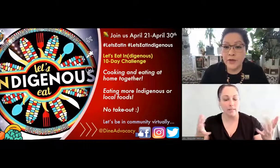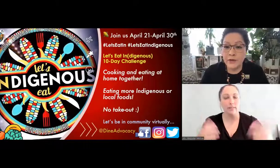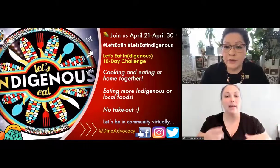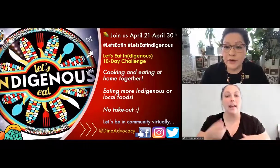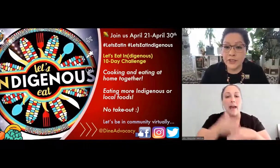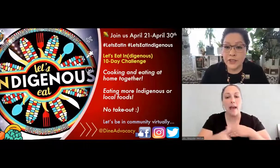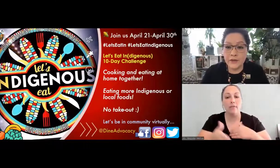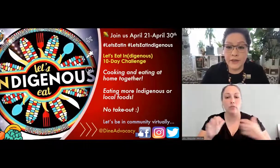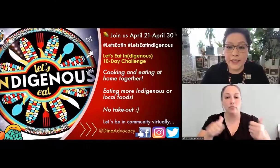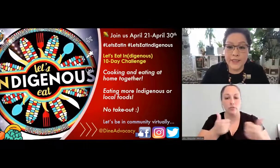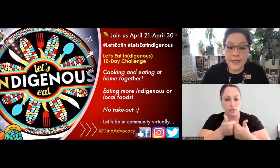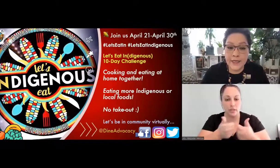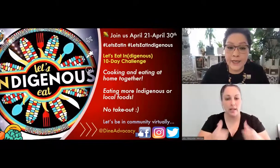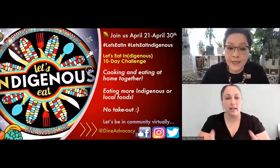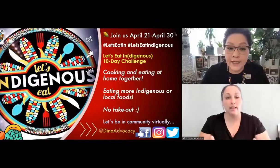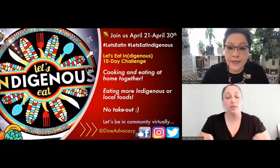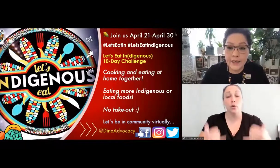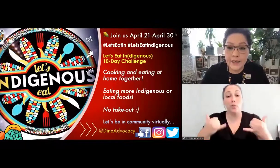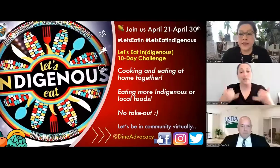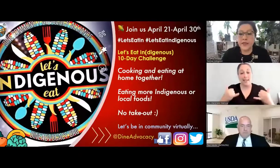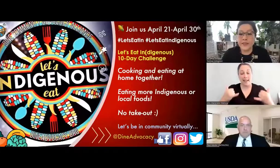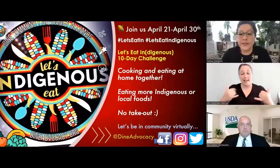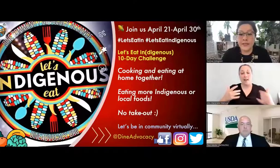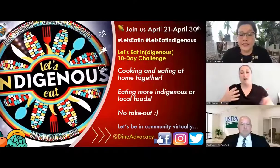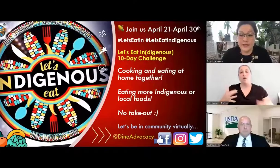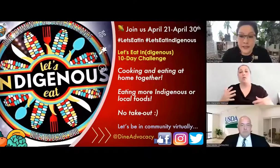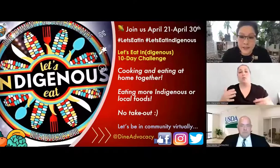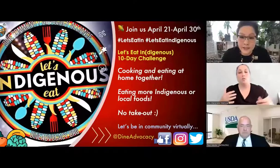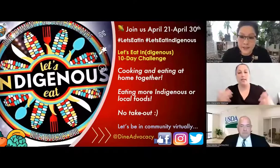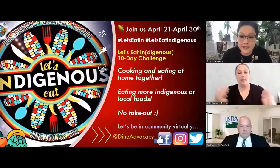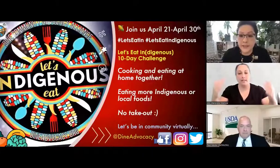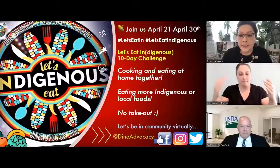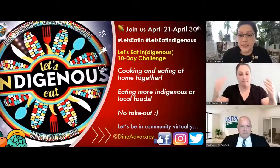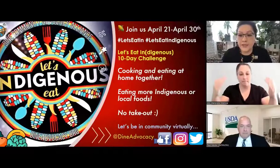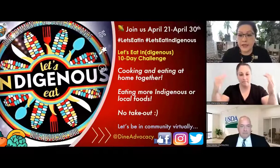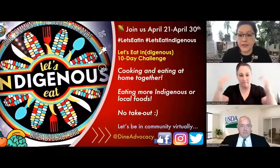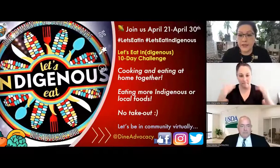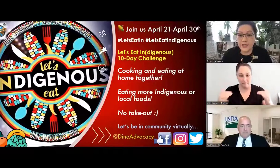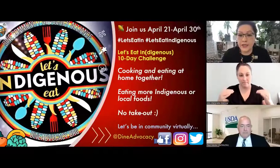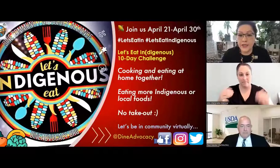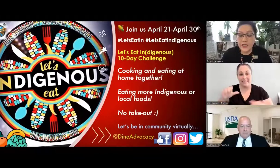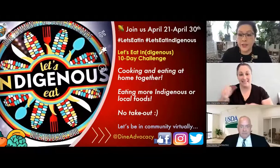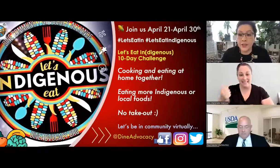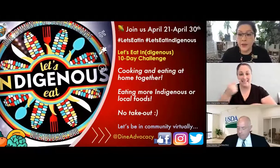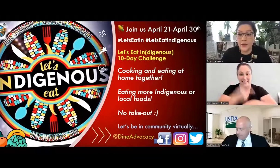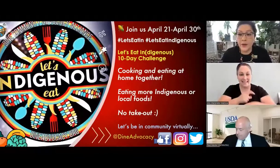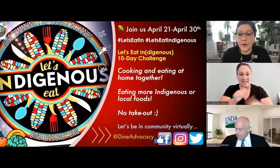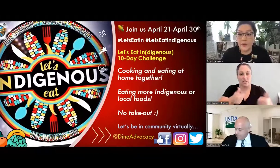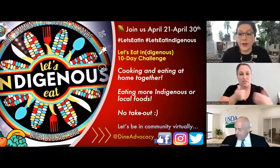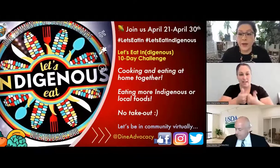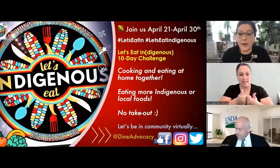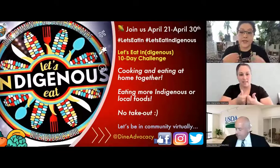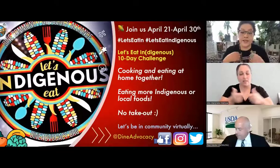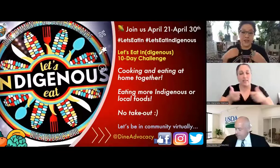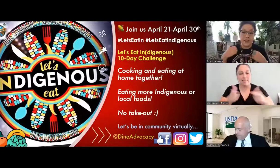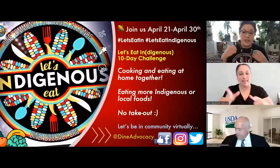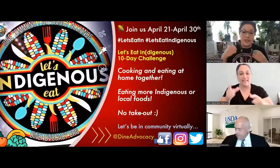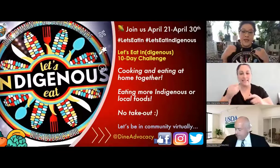We wanted to do a Let's Eat In ‑‑ Let's Eat In(digenous) 10‑Day Challenge. And so I'm wearing the T‑shirt today.